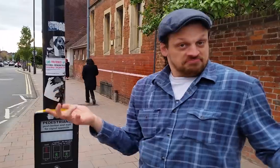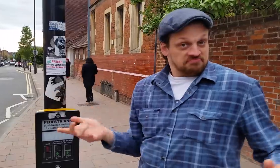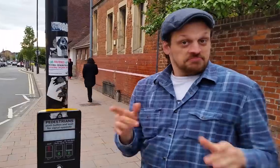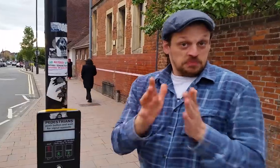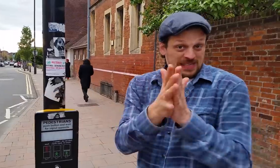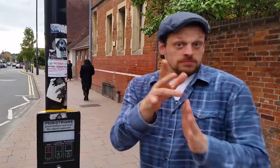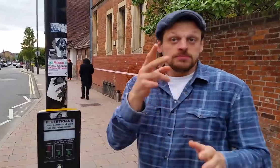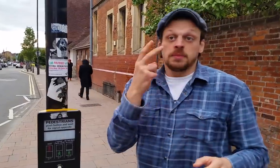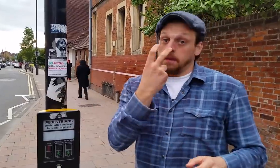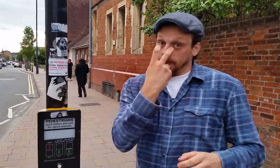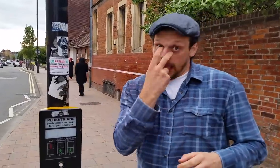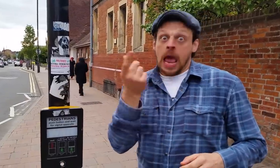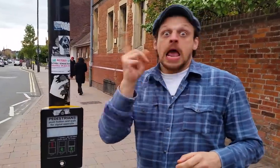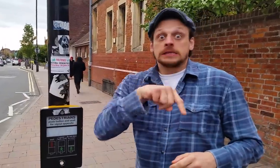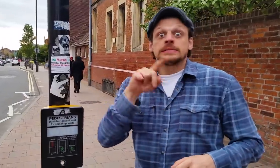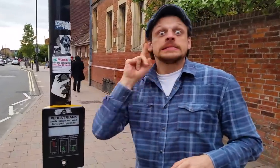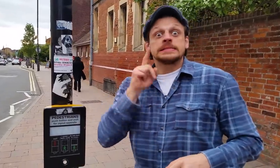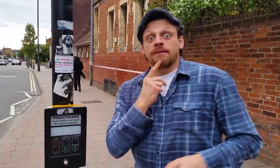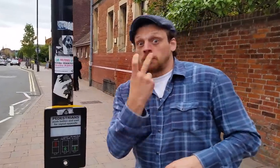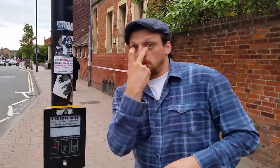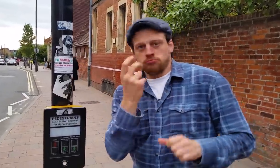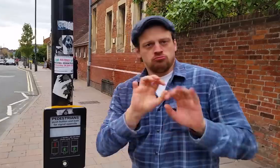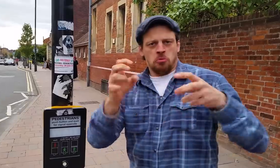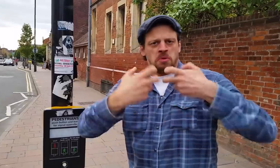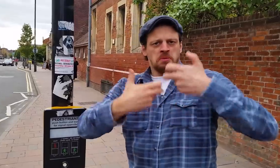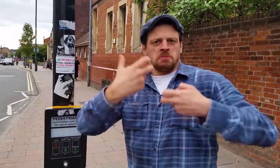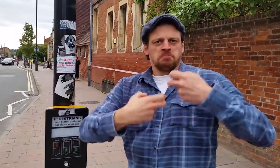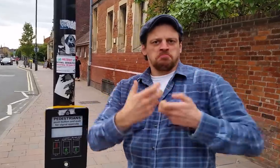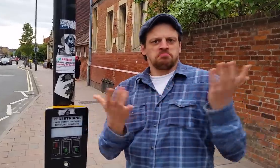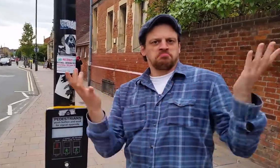This means that both Deaf AND Deafblind have no problems crossing!